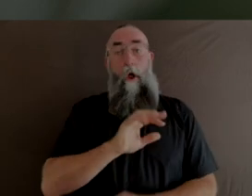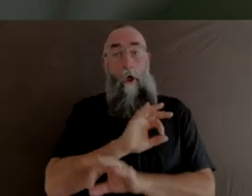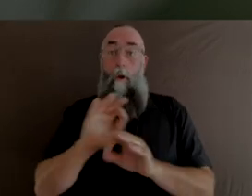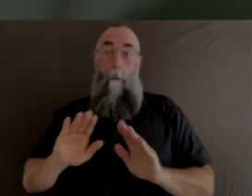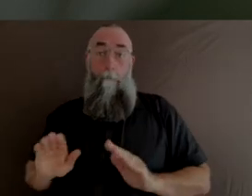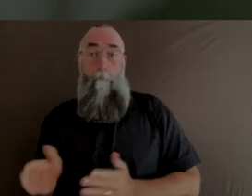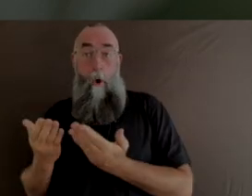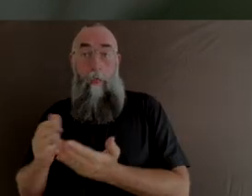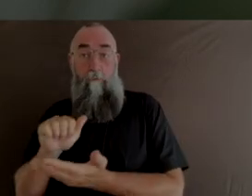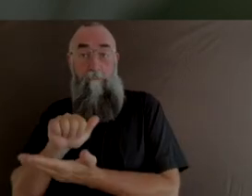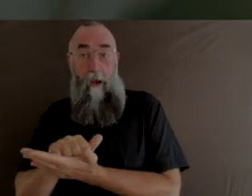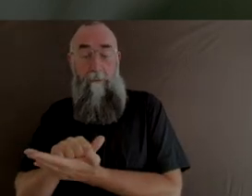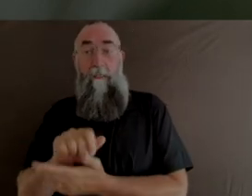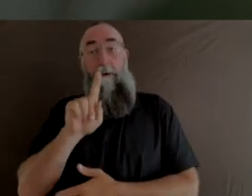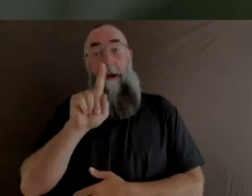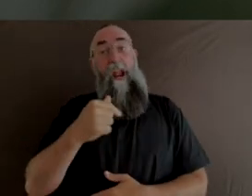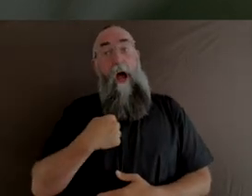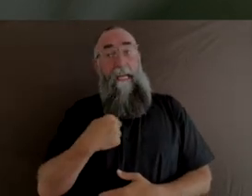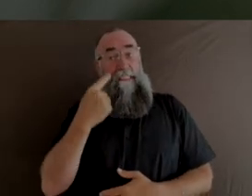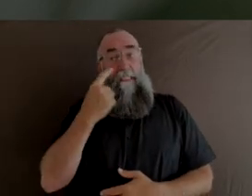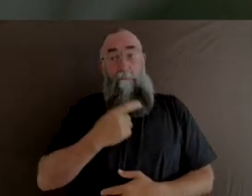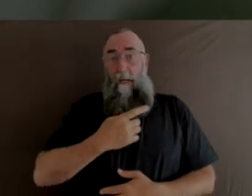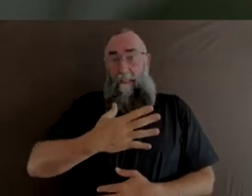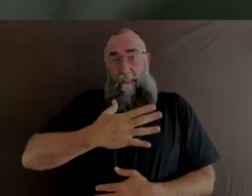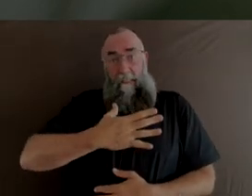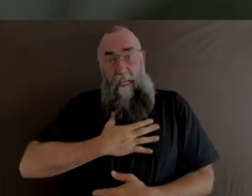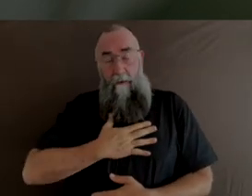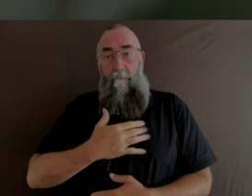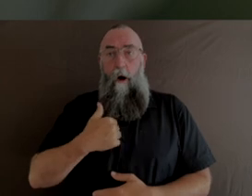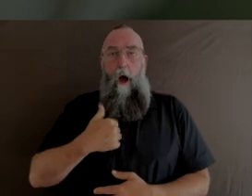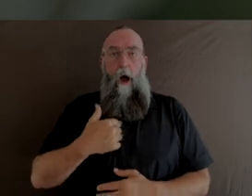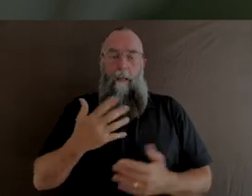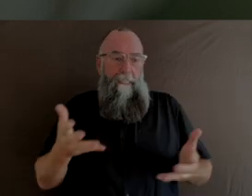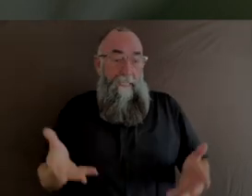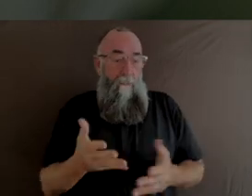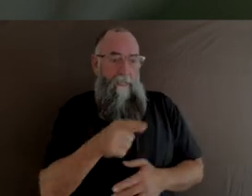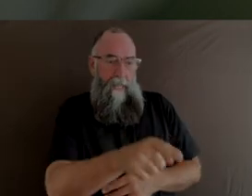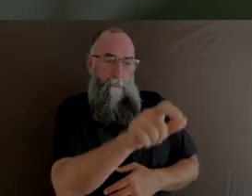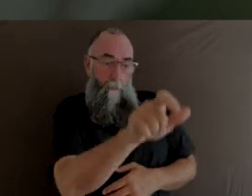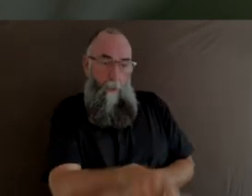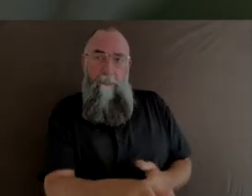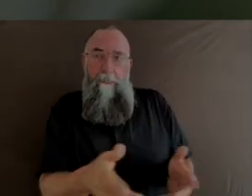I see very much my responsibility is to awaken the artist, the creator in every individual.